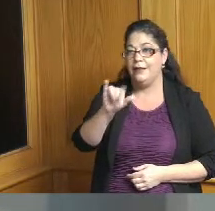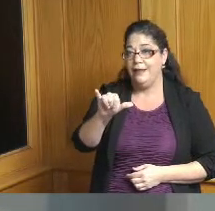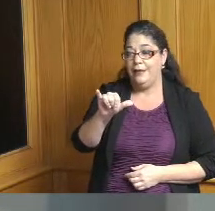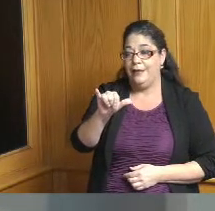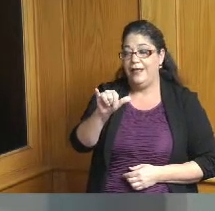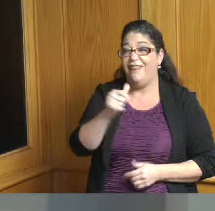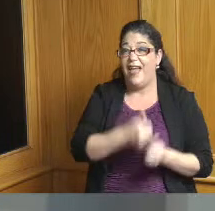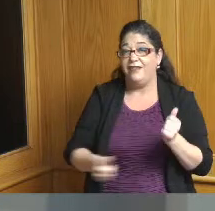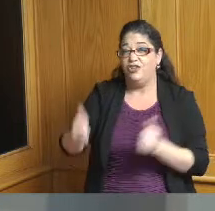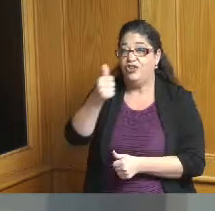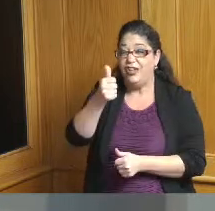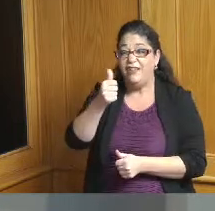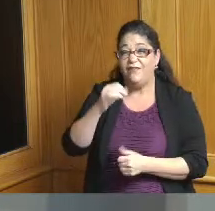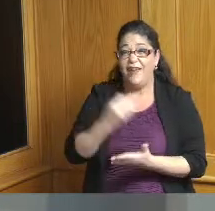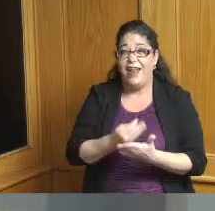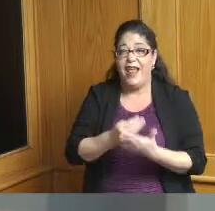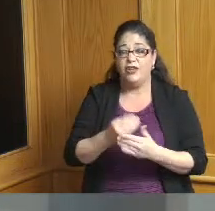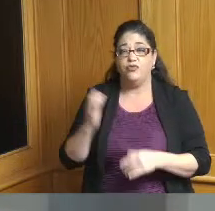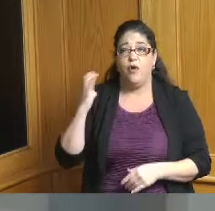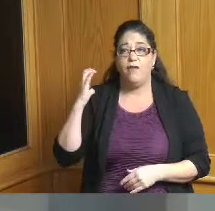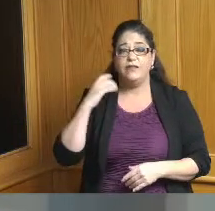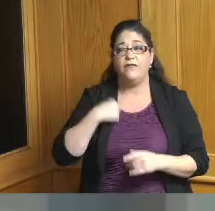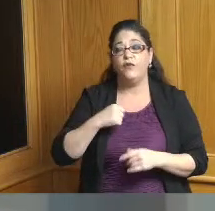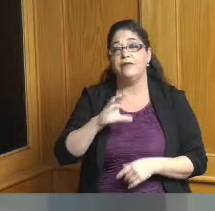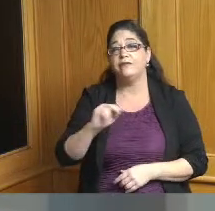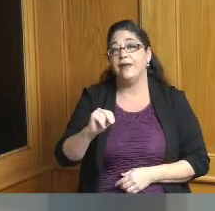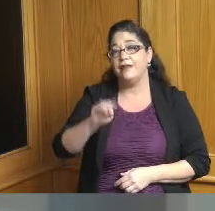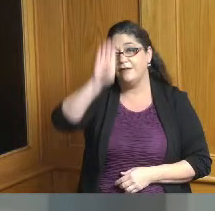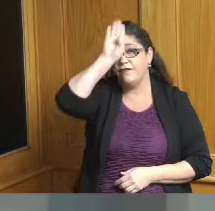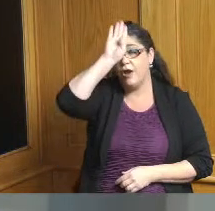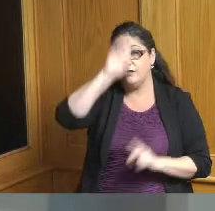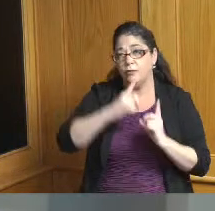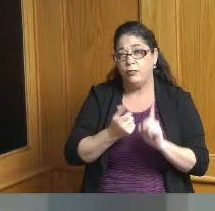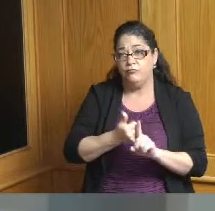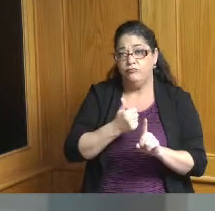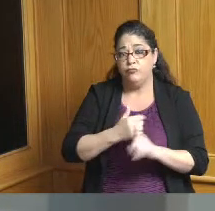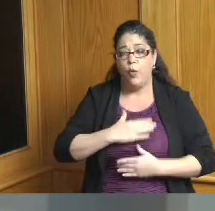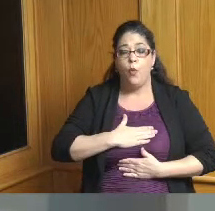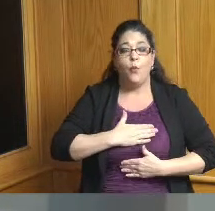Officer of the city of Cincinnati Fire Department has expressed a willingness to accept appointments